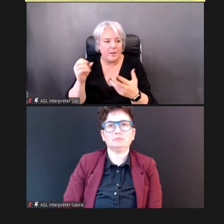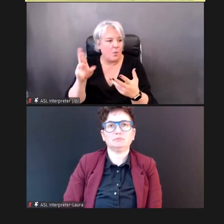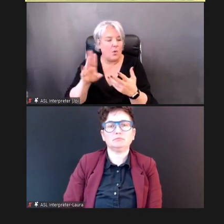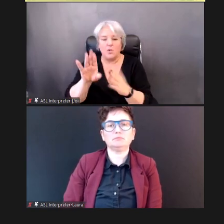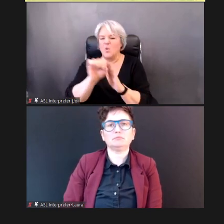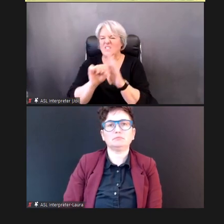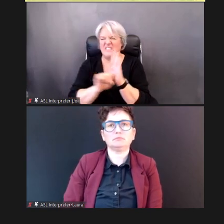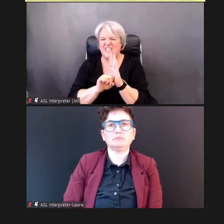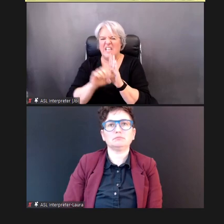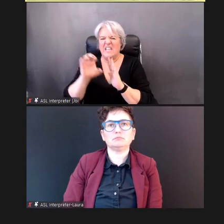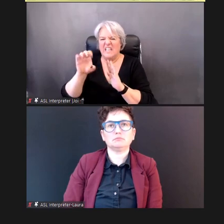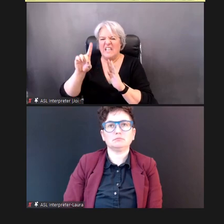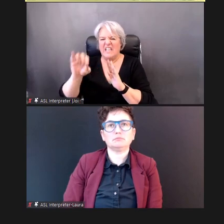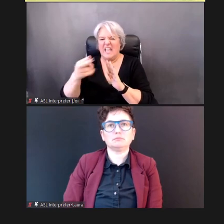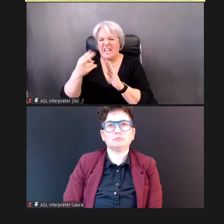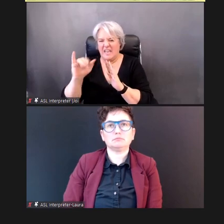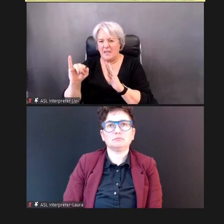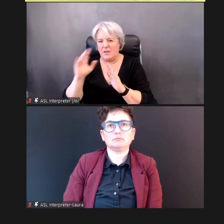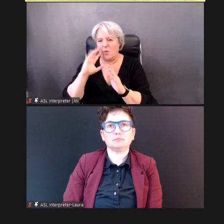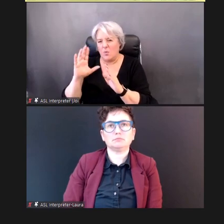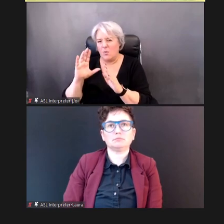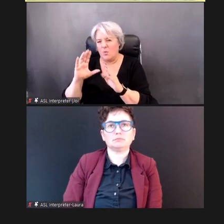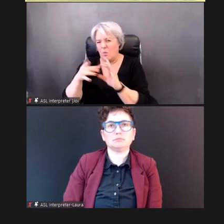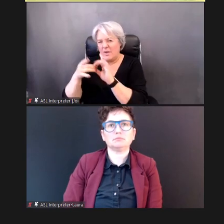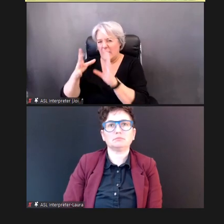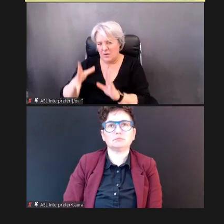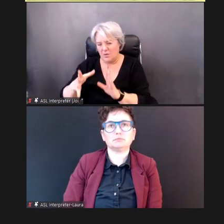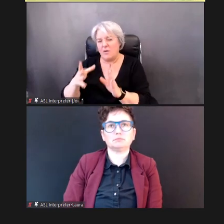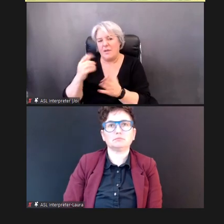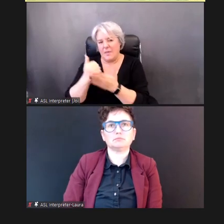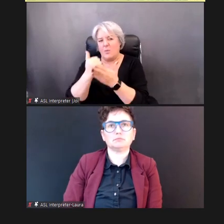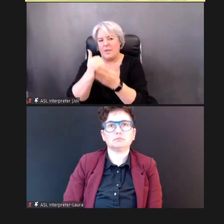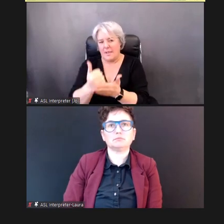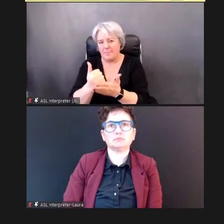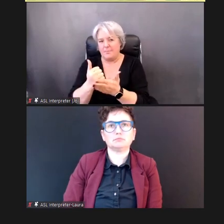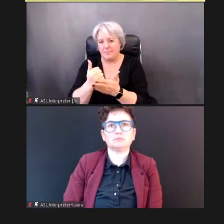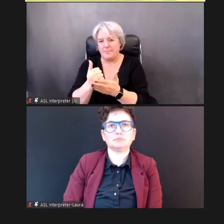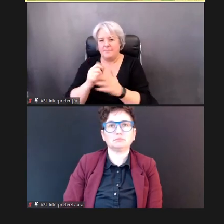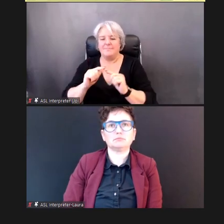Early Hearing Detection, and Intervention coordinator.